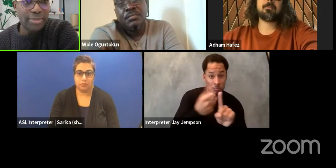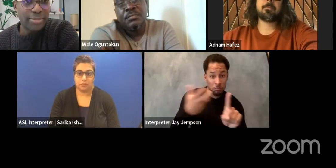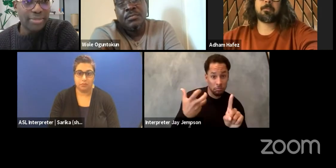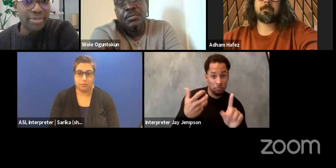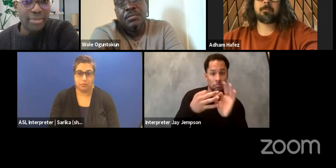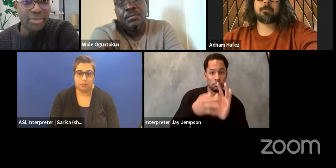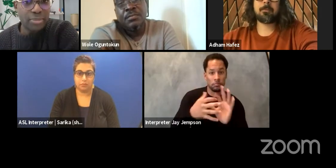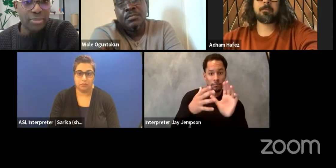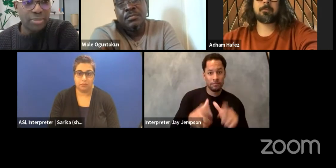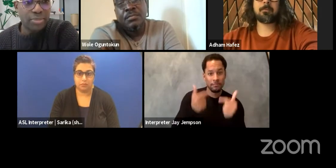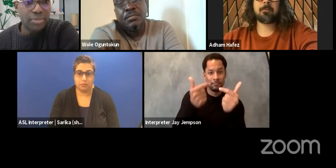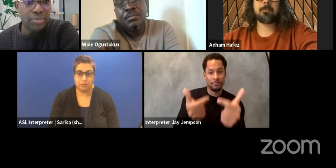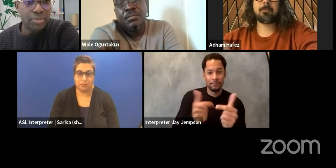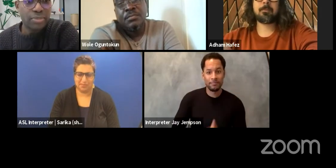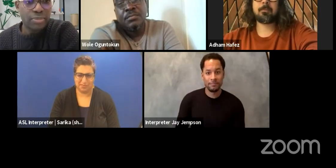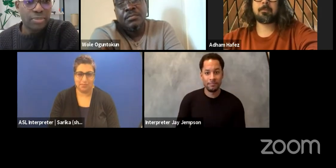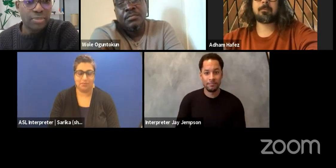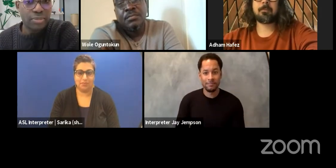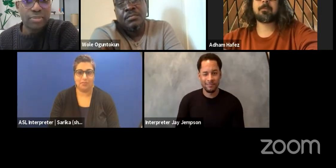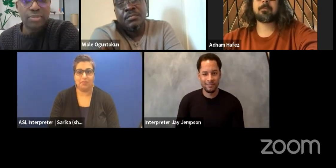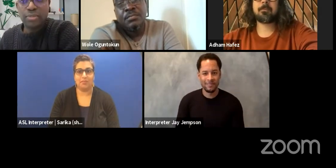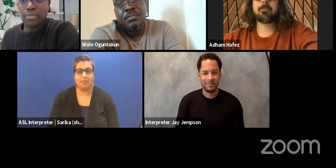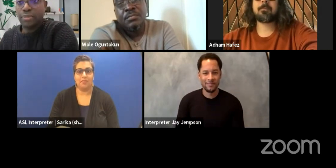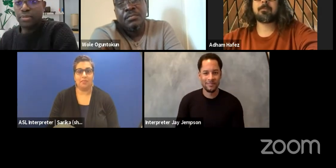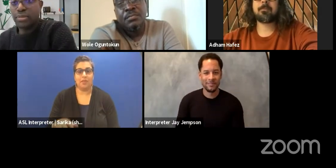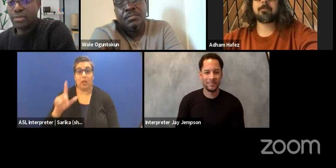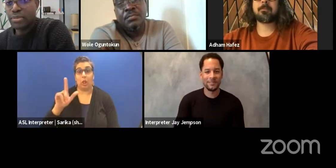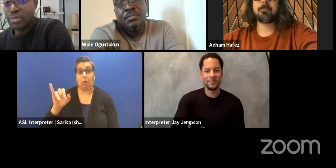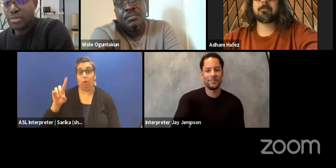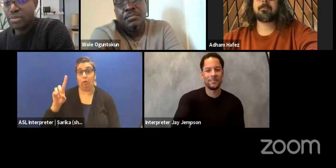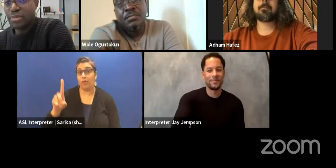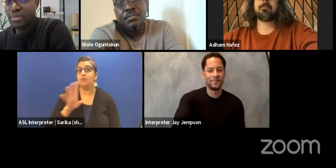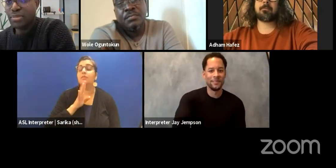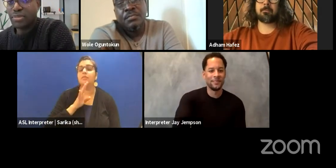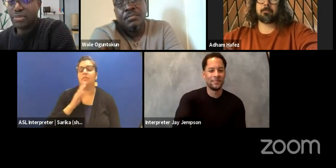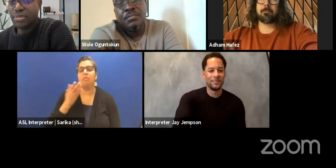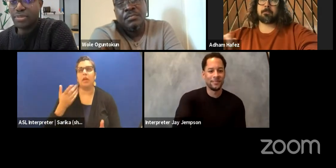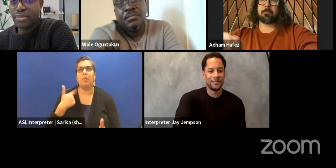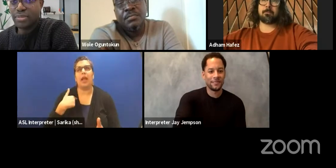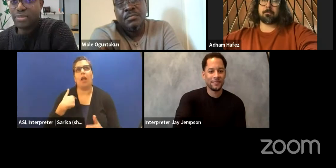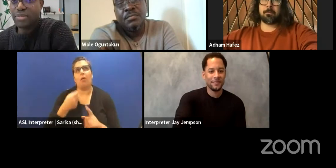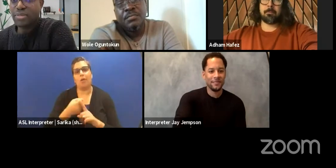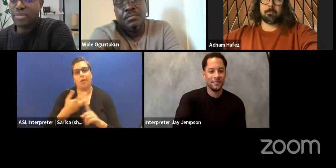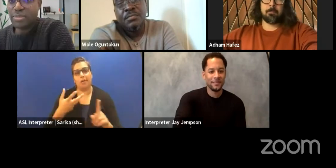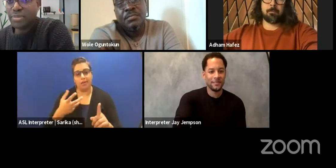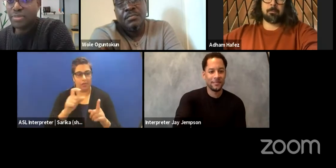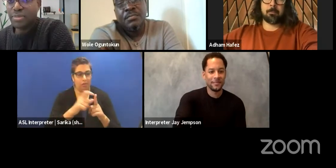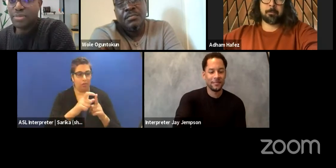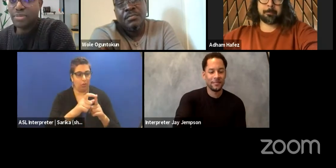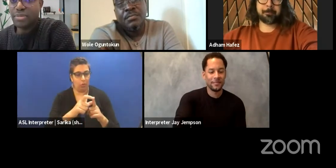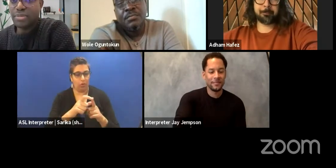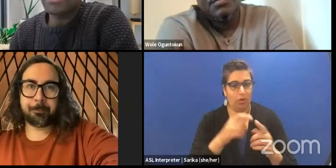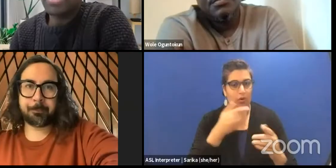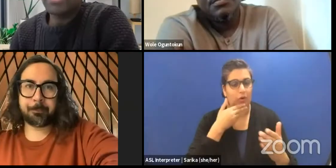Yeah, maybe I will just share a bit that I think the word that has been used is quite good, collaborate.